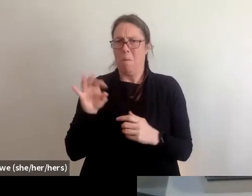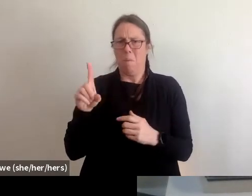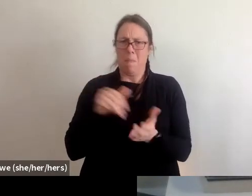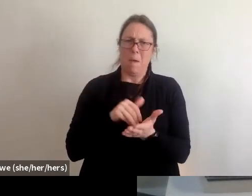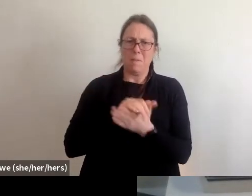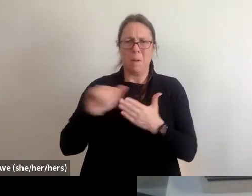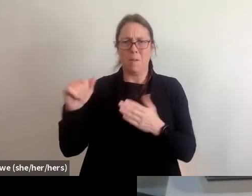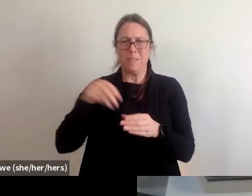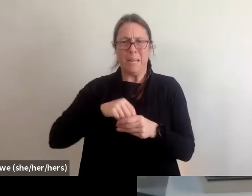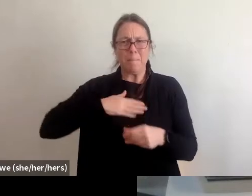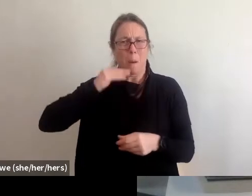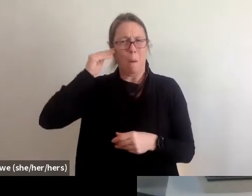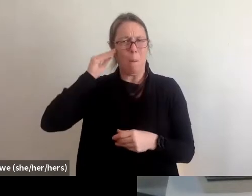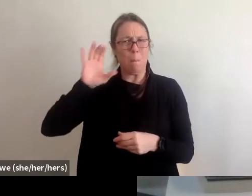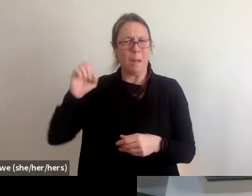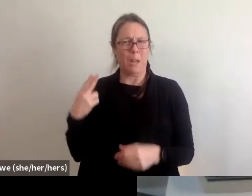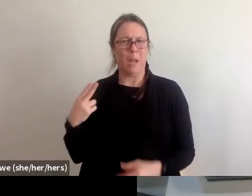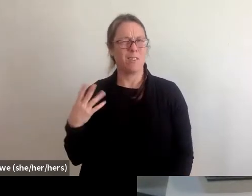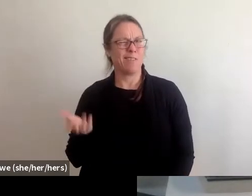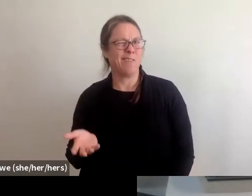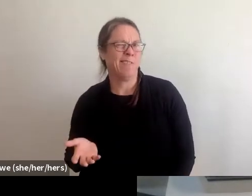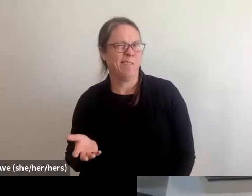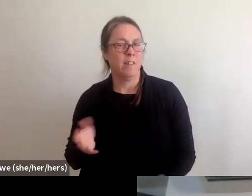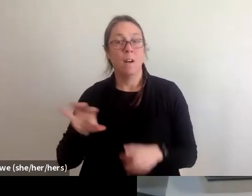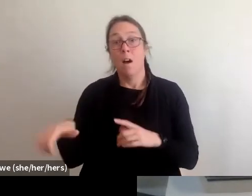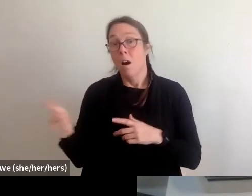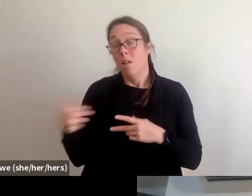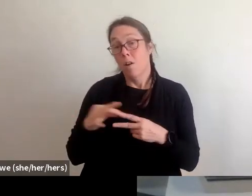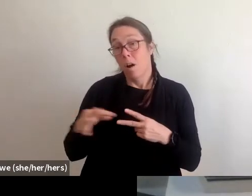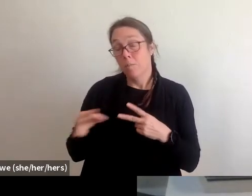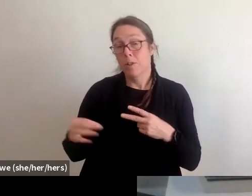So in the alternative, you can do things like ensuring that